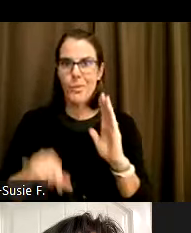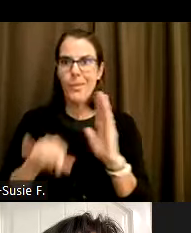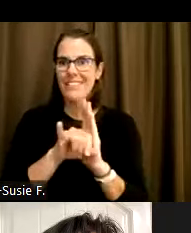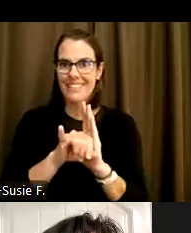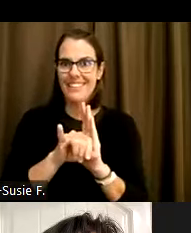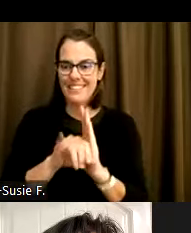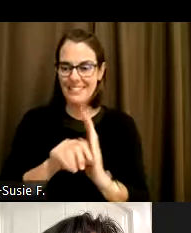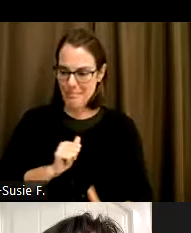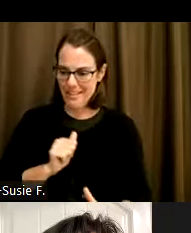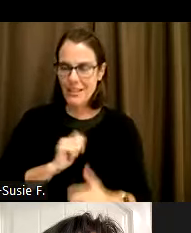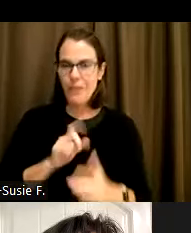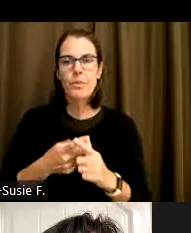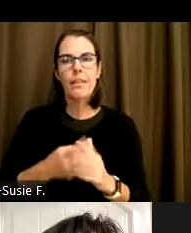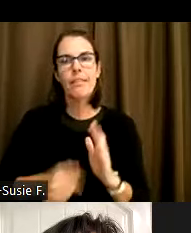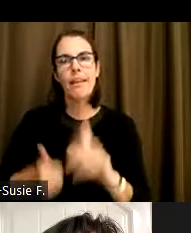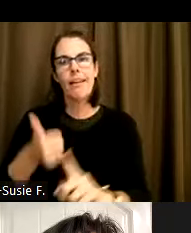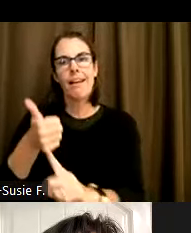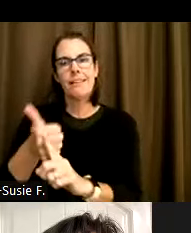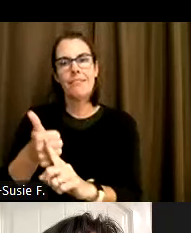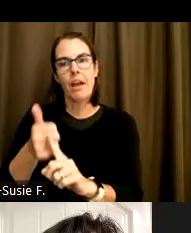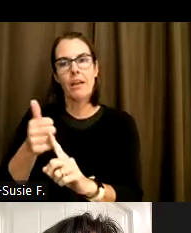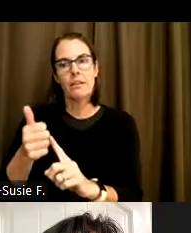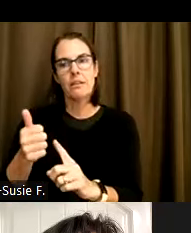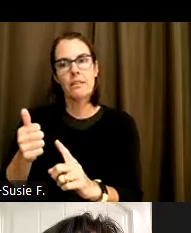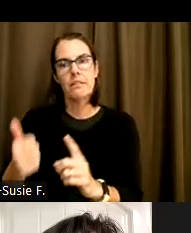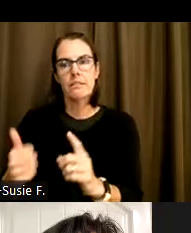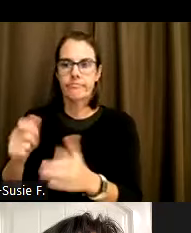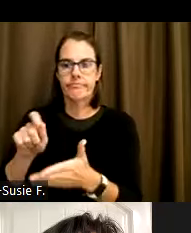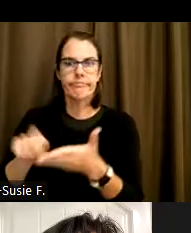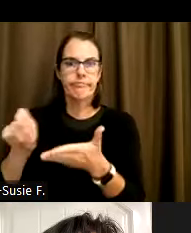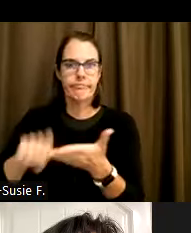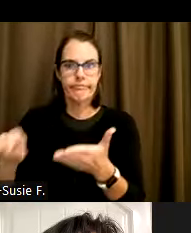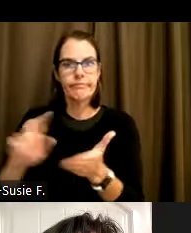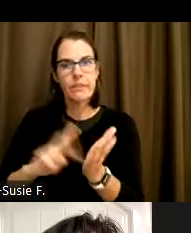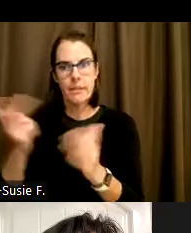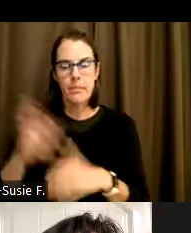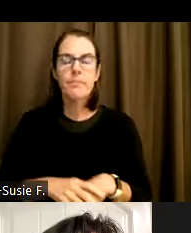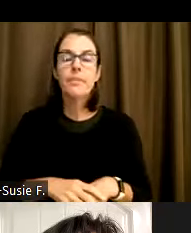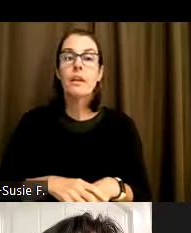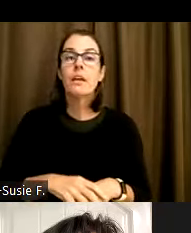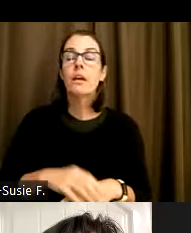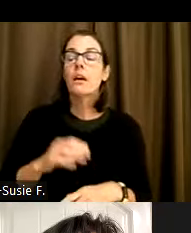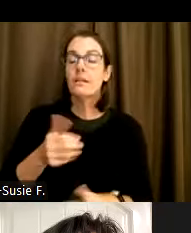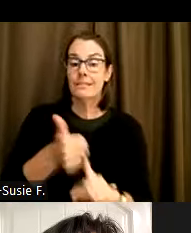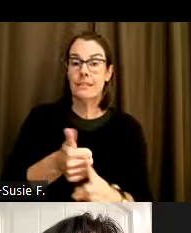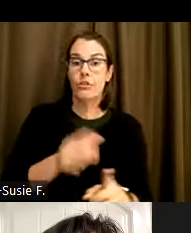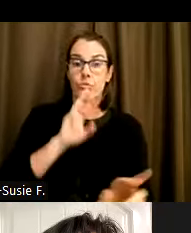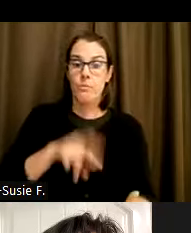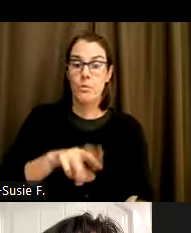self identified race. Those self reporting that they had disabilities lowered slightly from